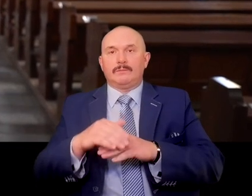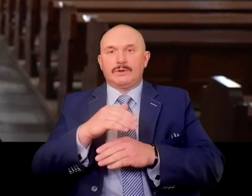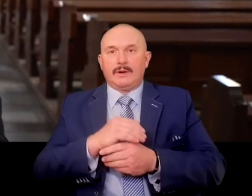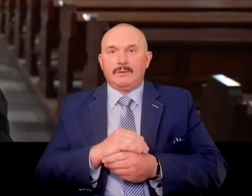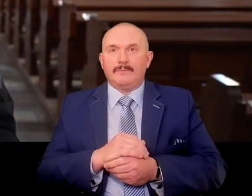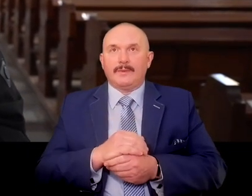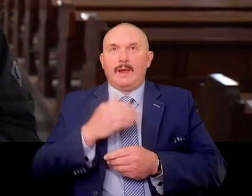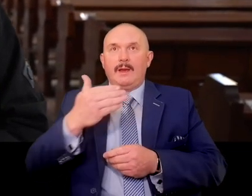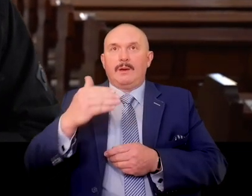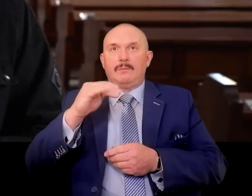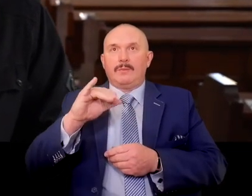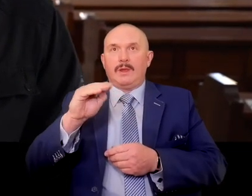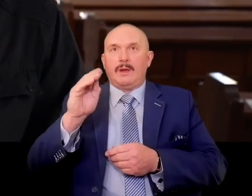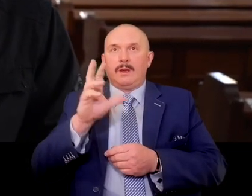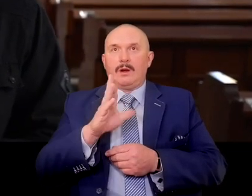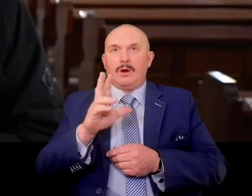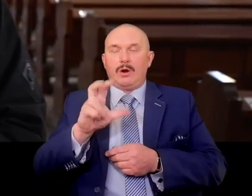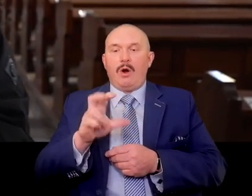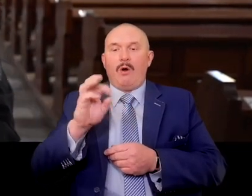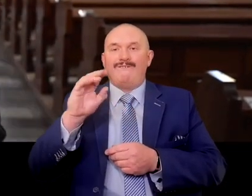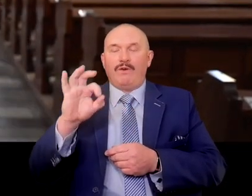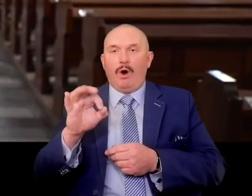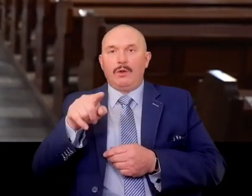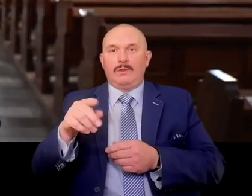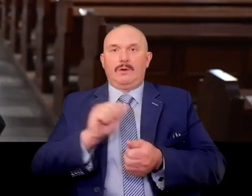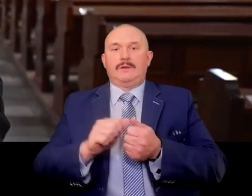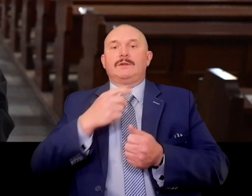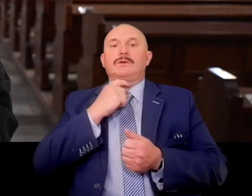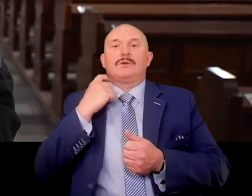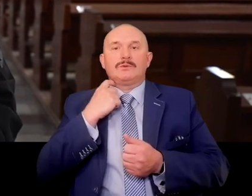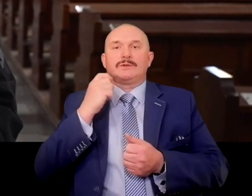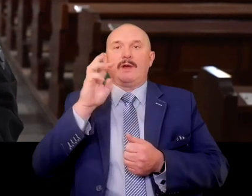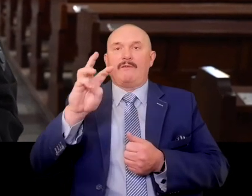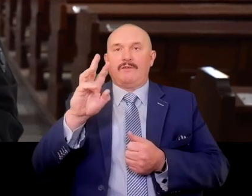The church is associated with the figure of priest Boleslaw Witkowski.